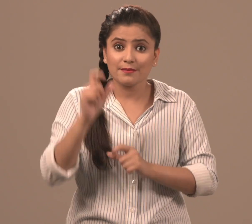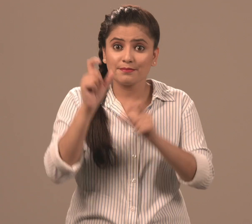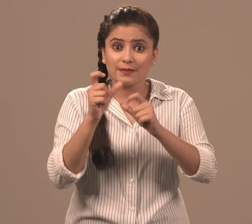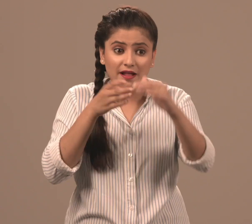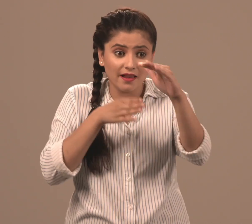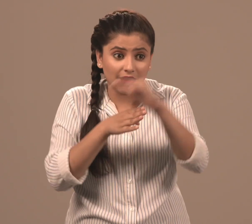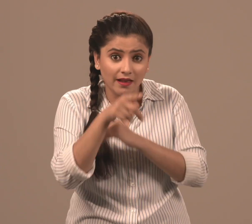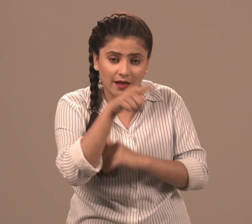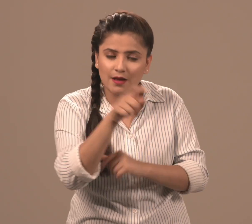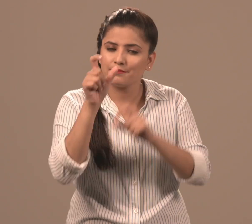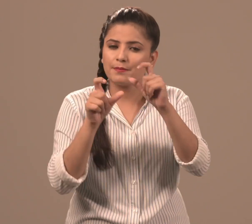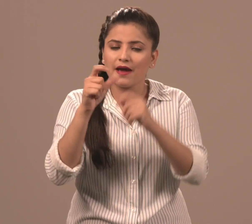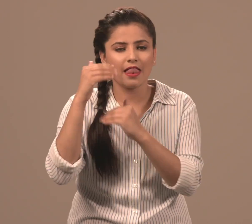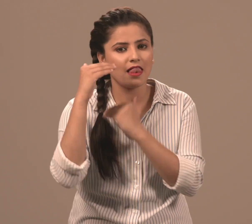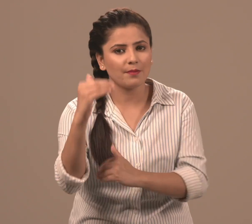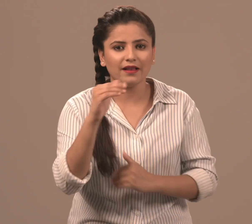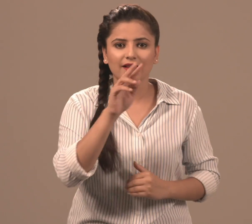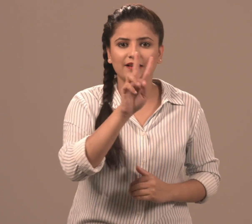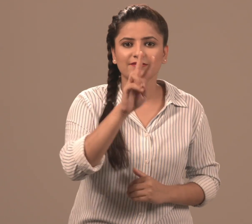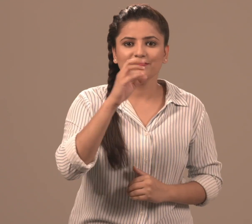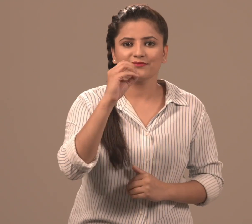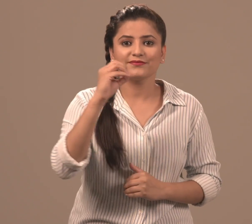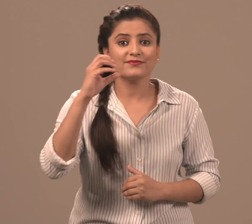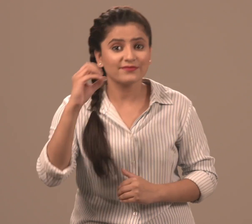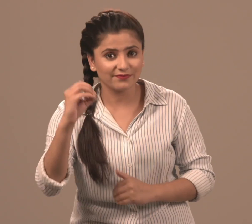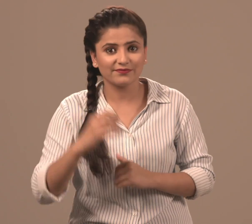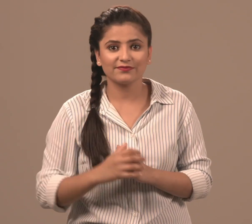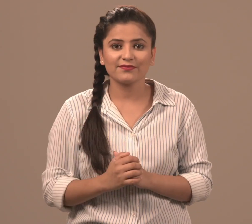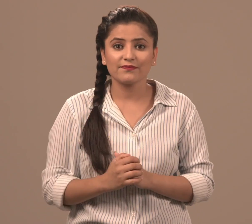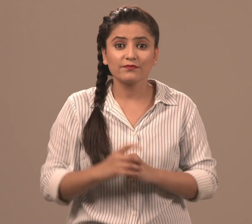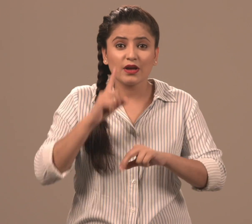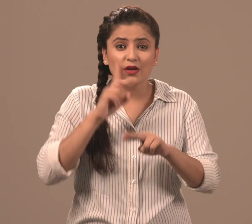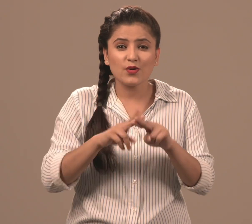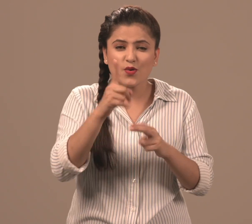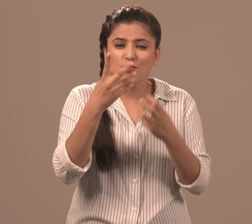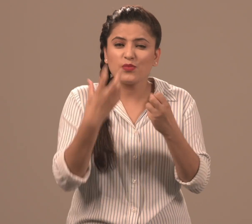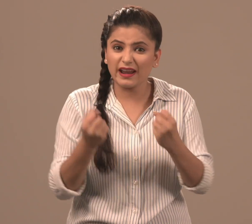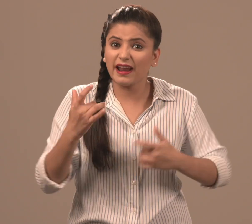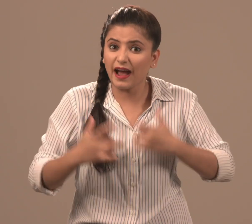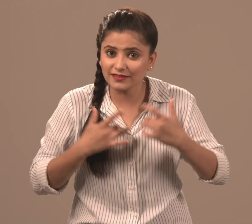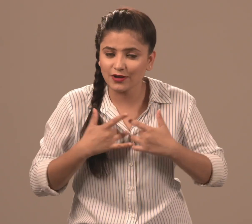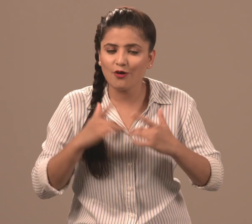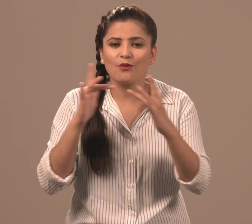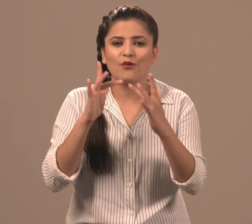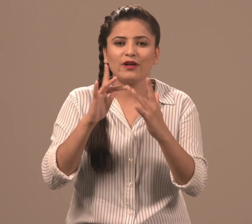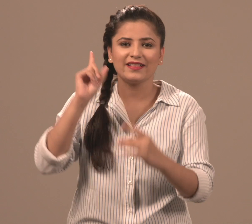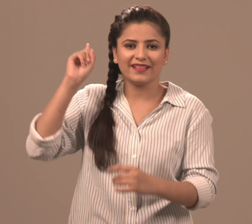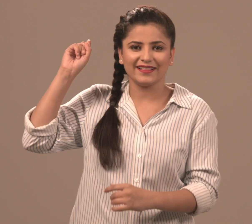Entry is limited to 200 people. If you are interested please contact,